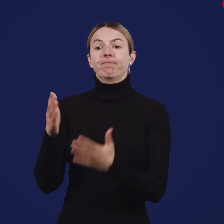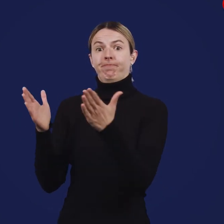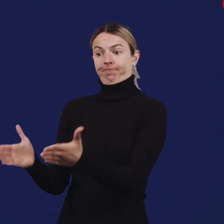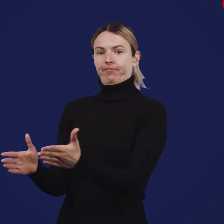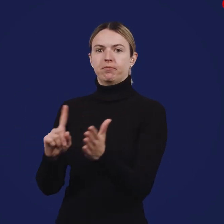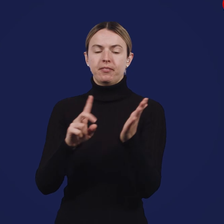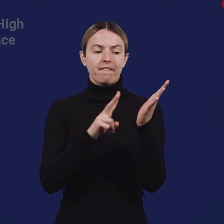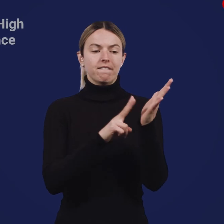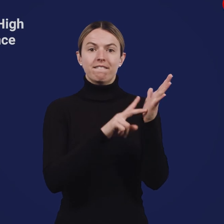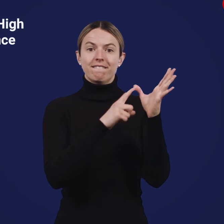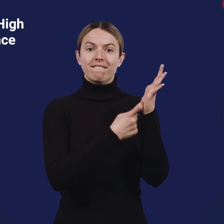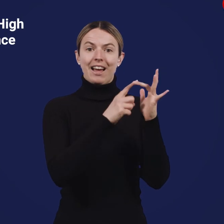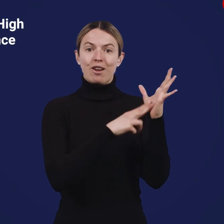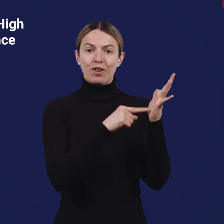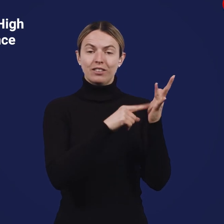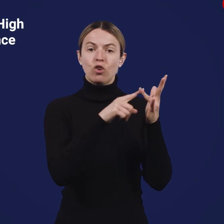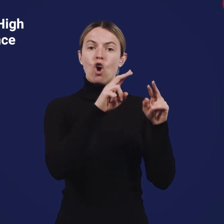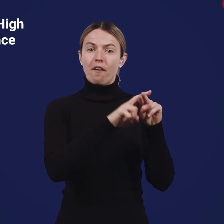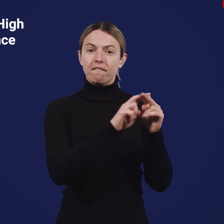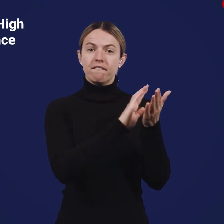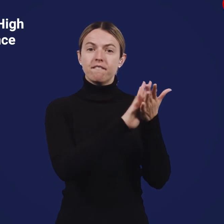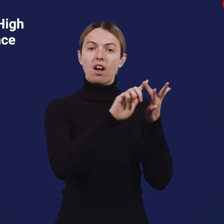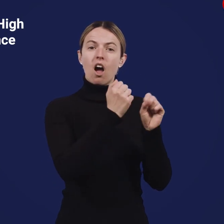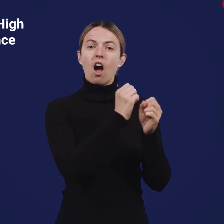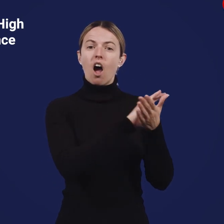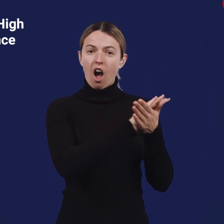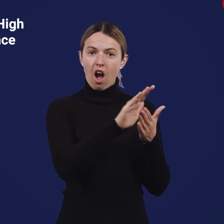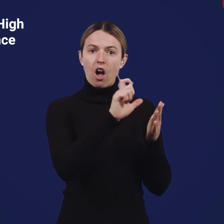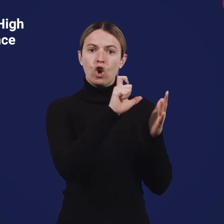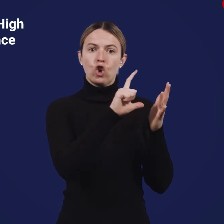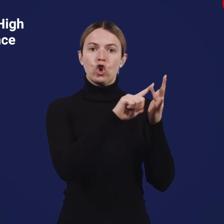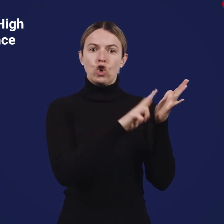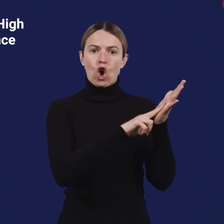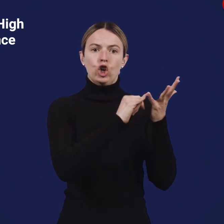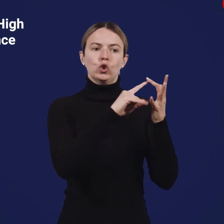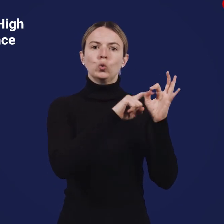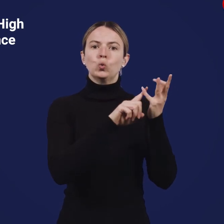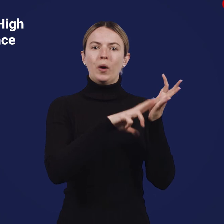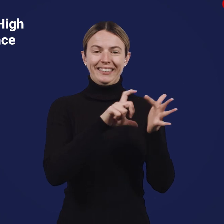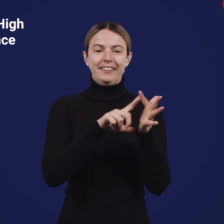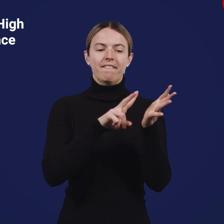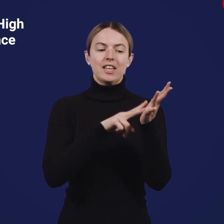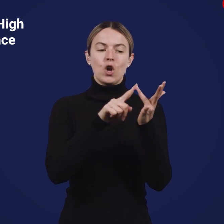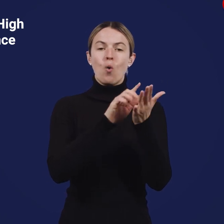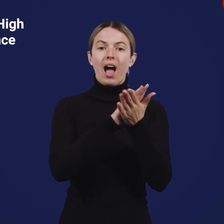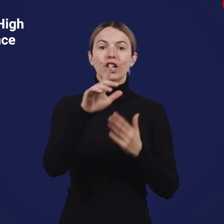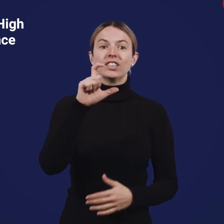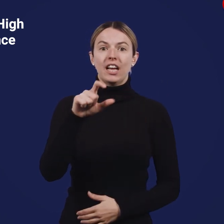The third category is Variant of High Consequence (VOHC).